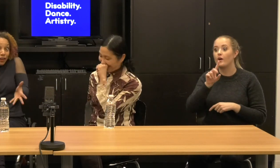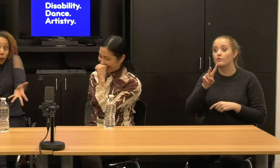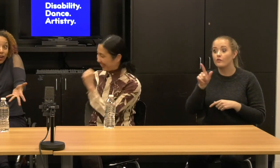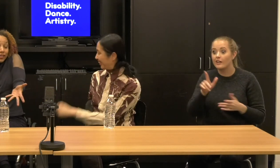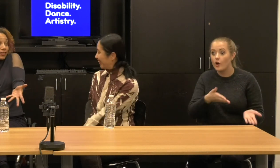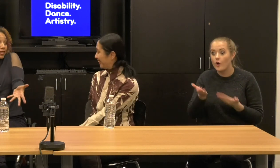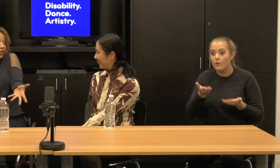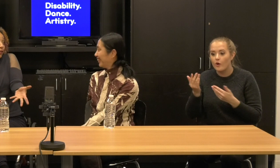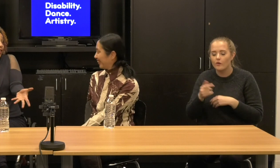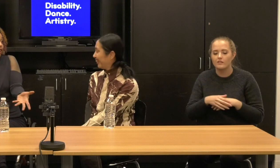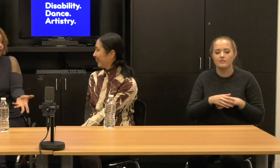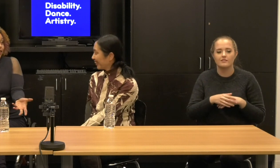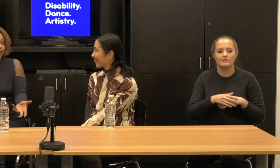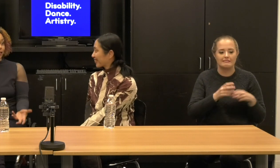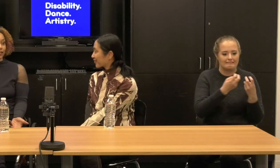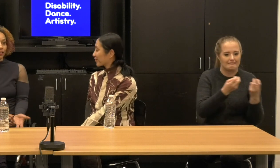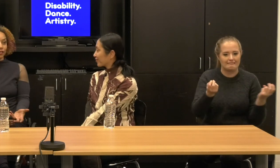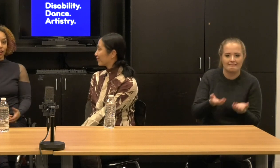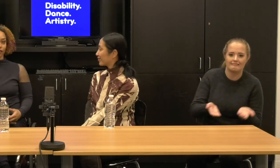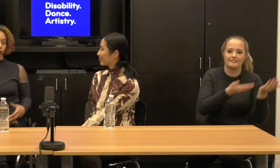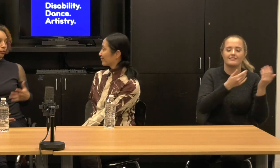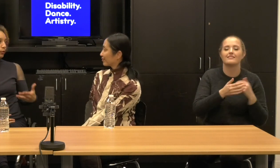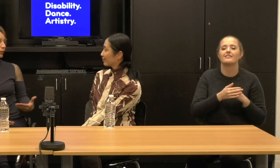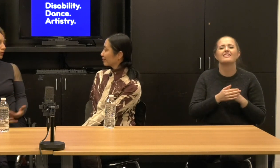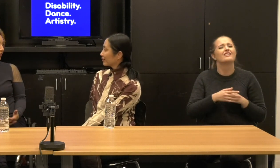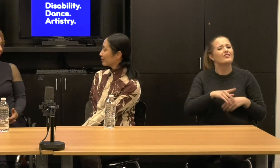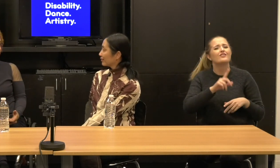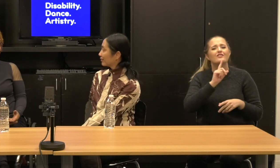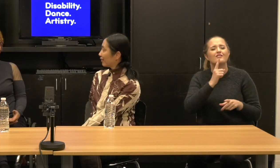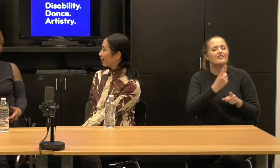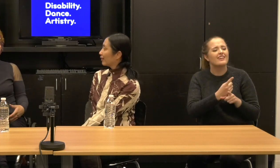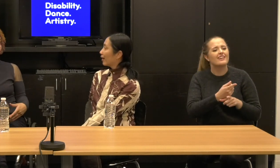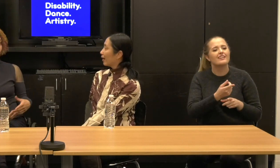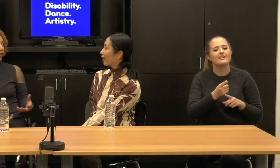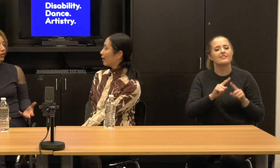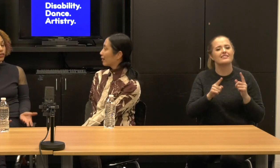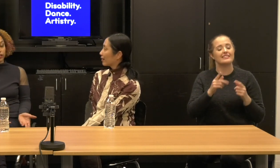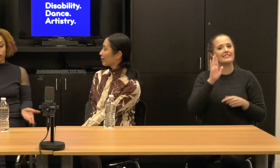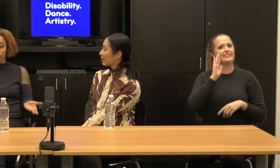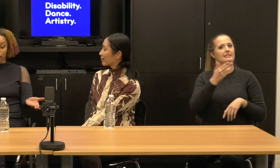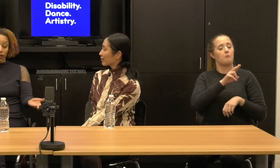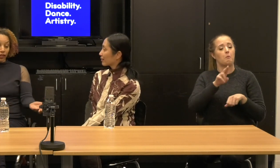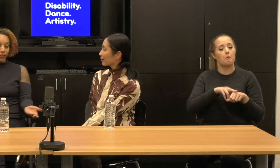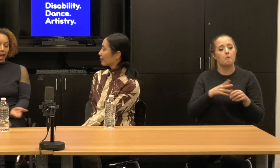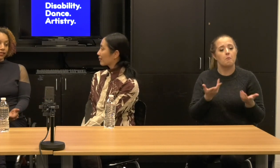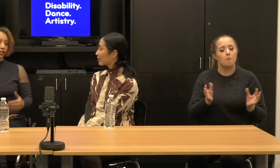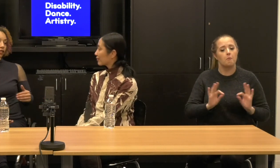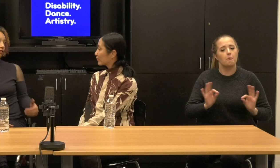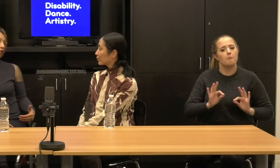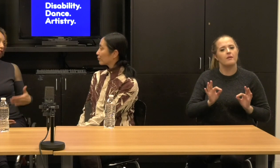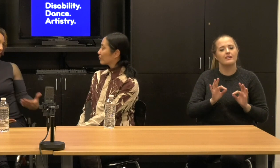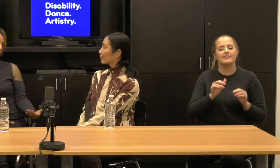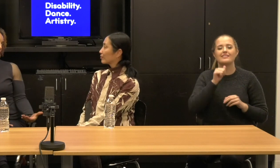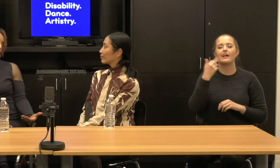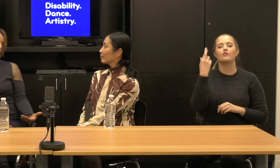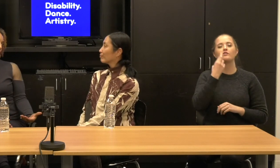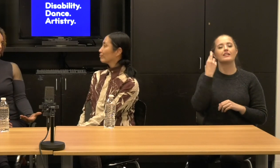And there it was. It seem to us as normal and I did not realize. And so that's the degree of comfort that that was possible.